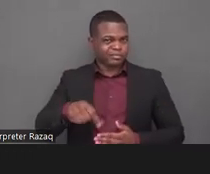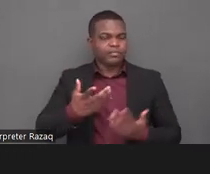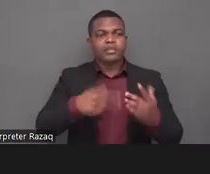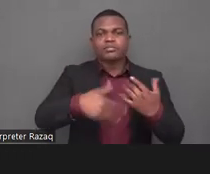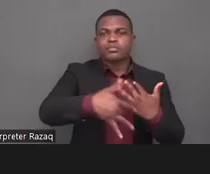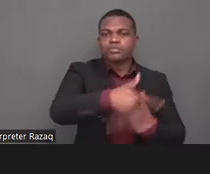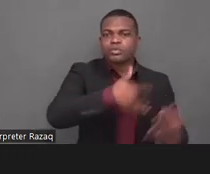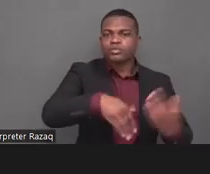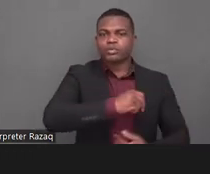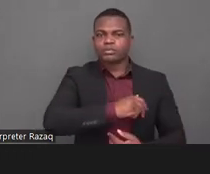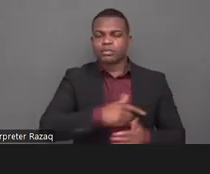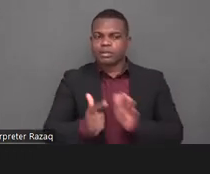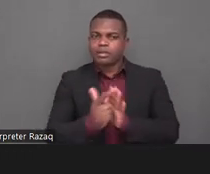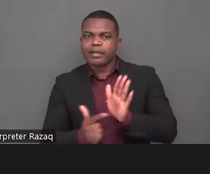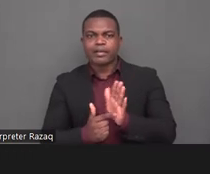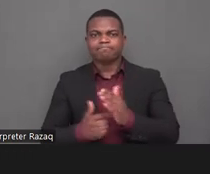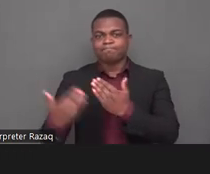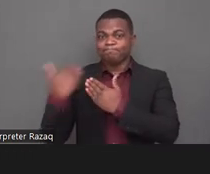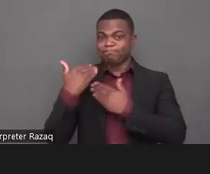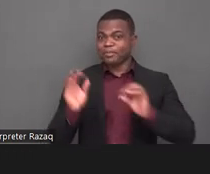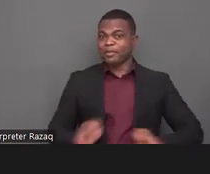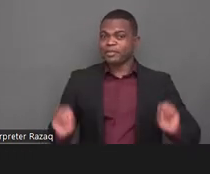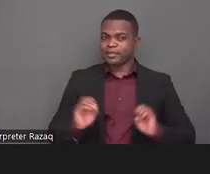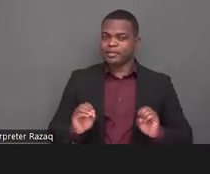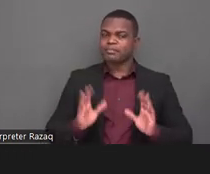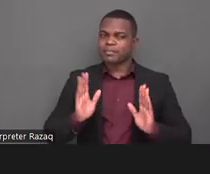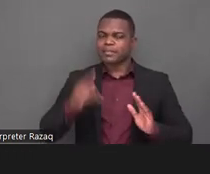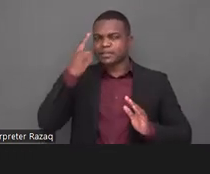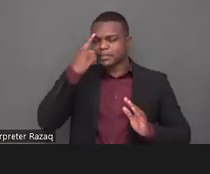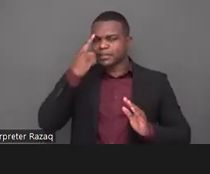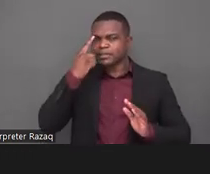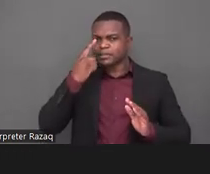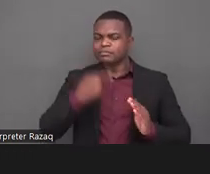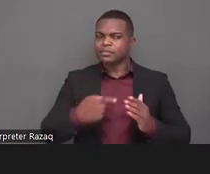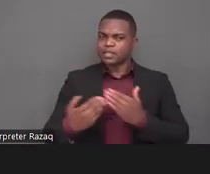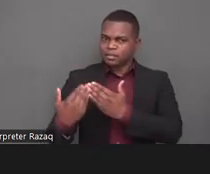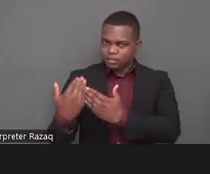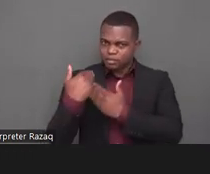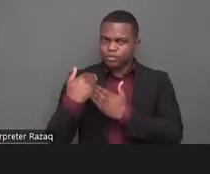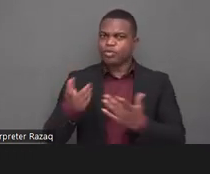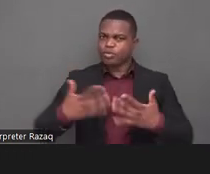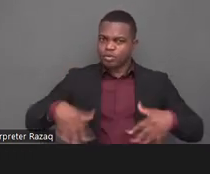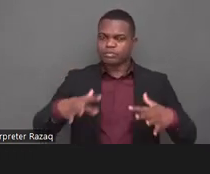world that blames us for its own failures we need reparations to move on together